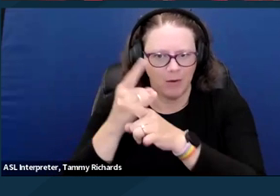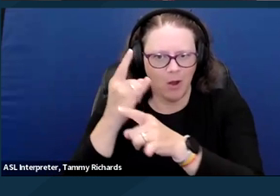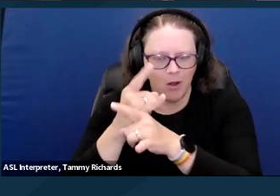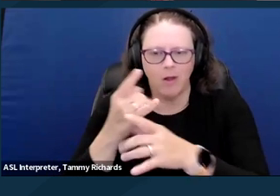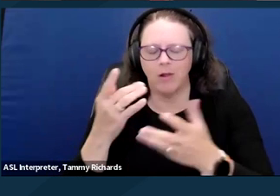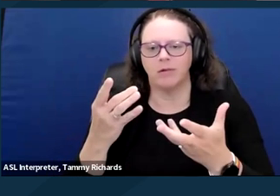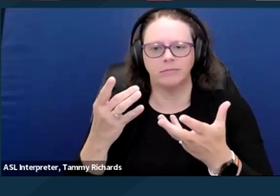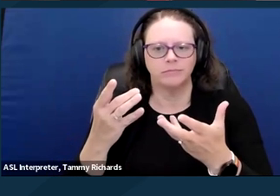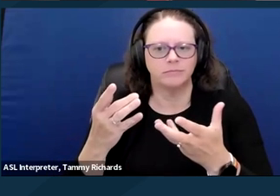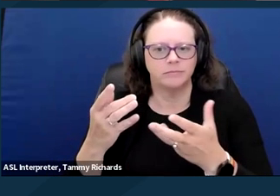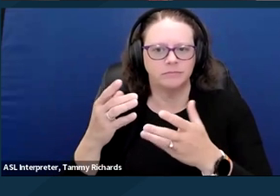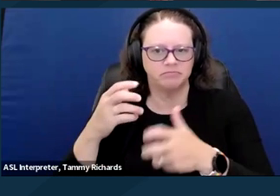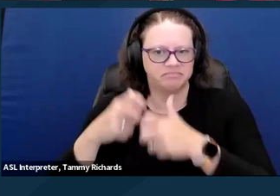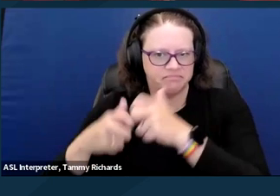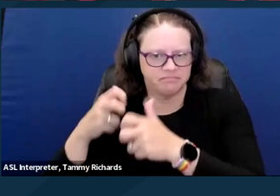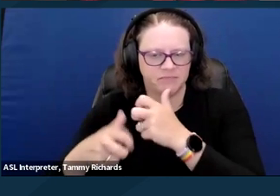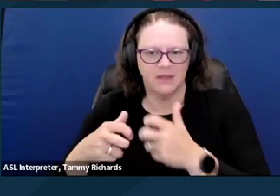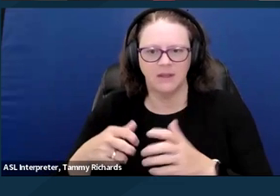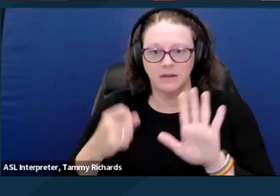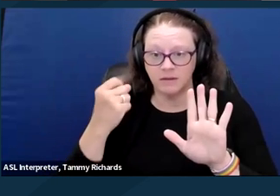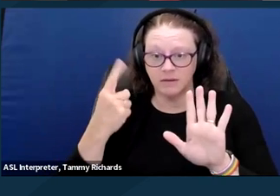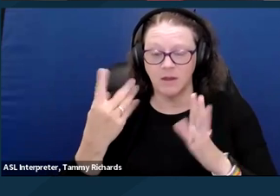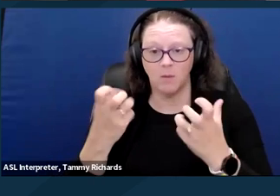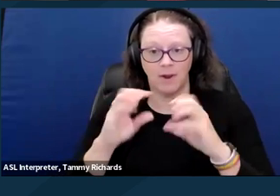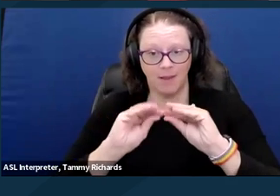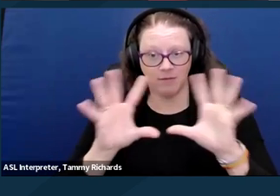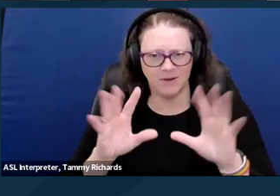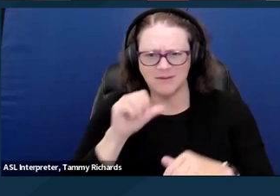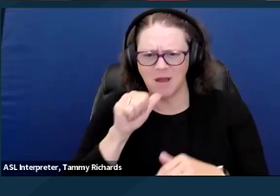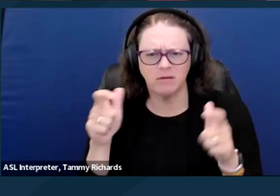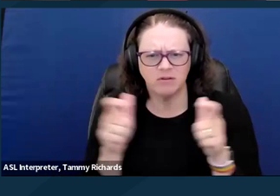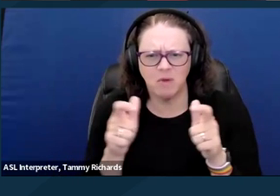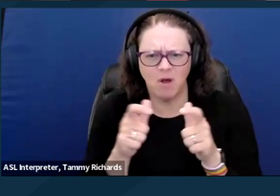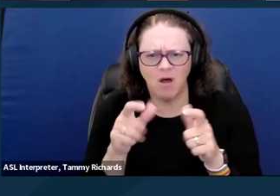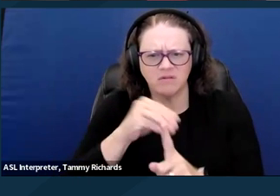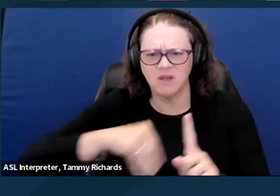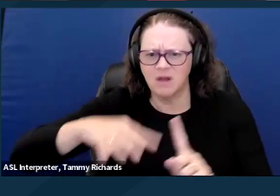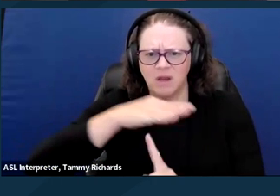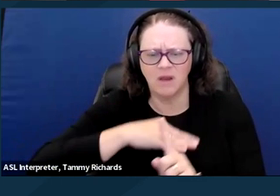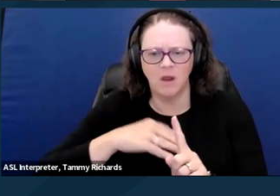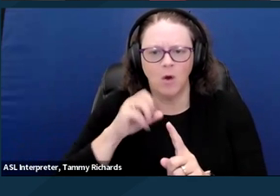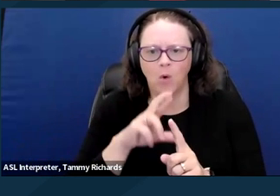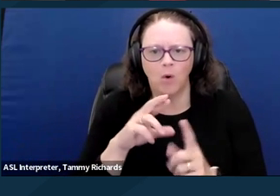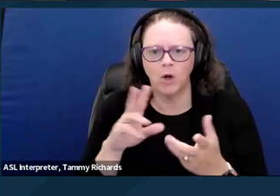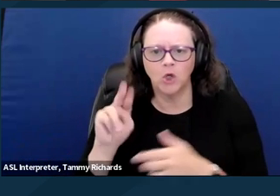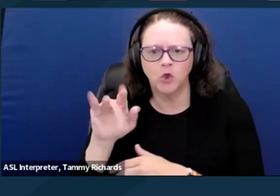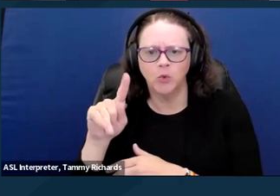of a general hospital, and it's not a small setting. These are large standalone facilities,